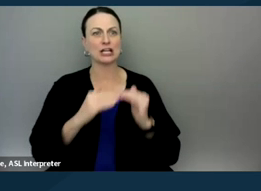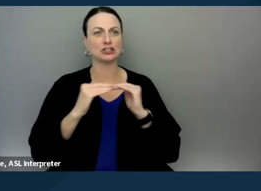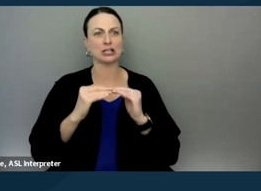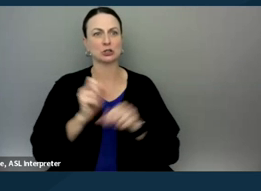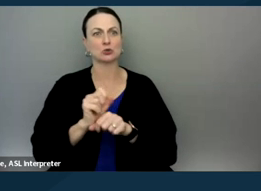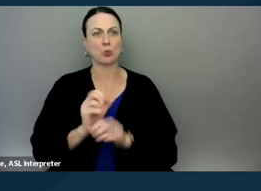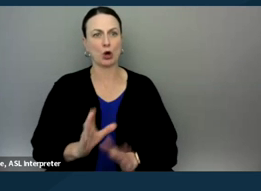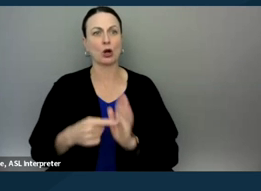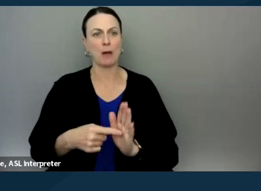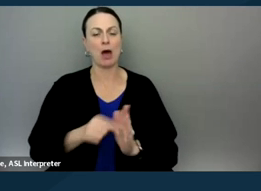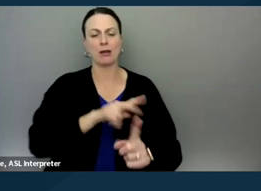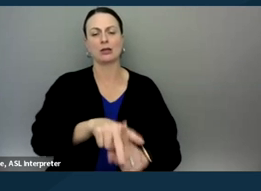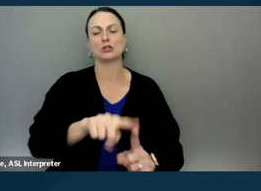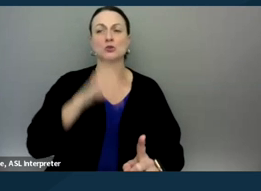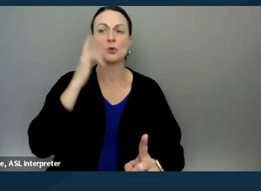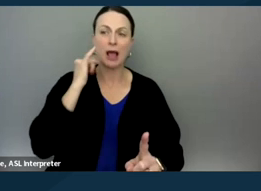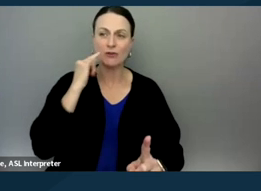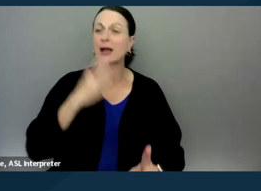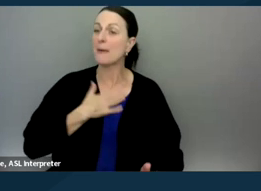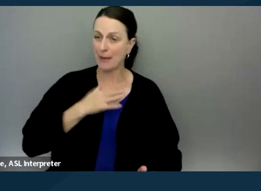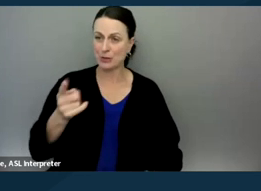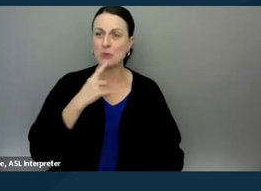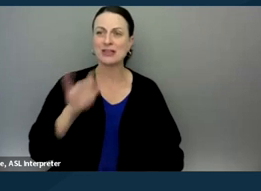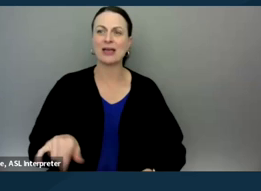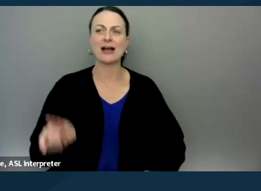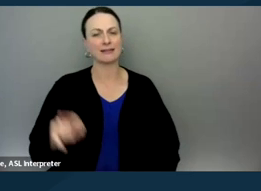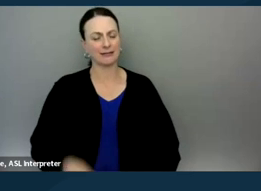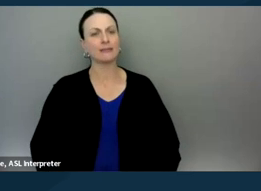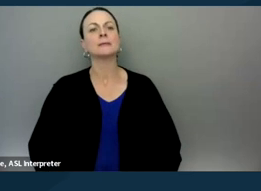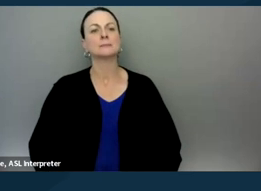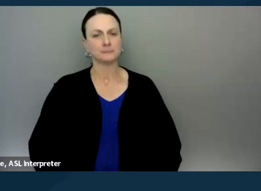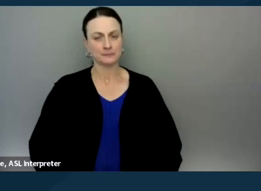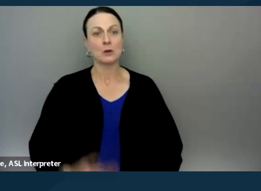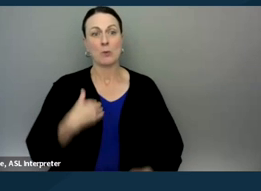in California. And I'm glad you mentioned that. We do have a slide in this deck